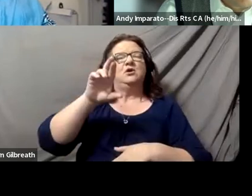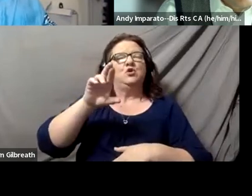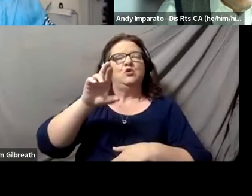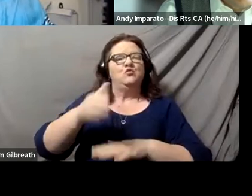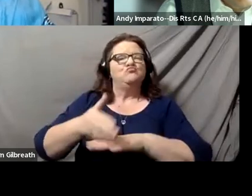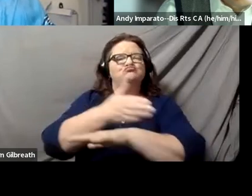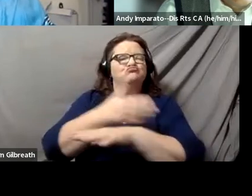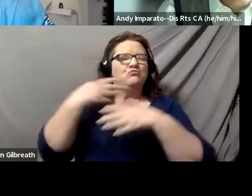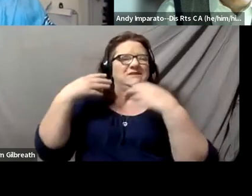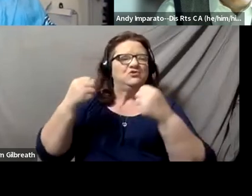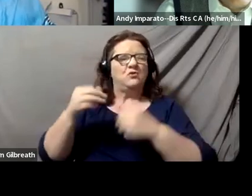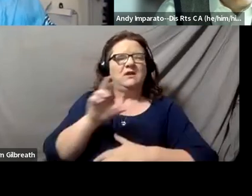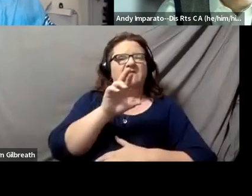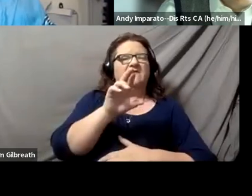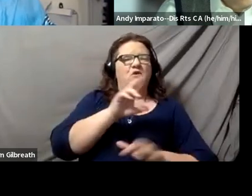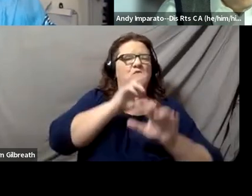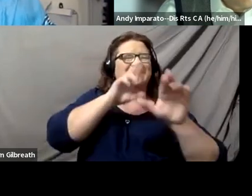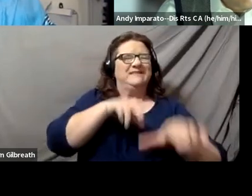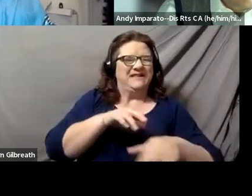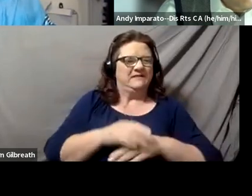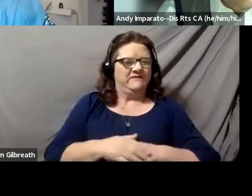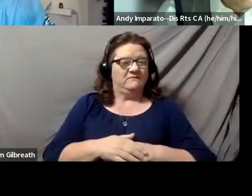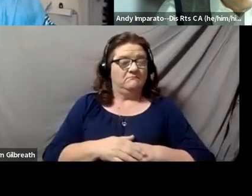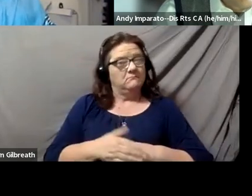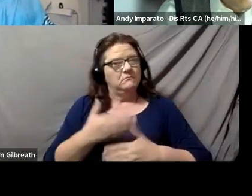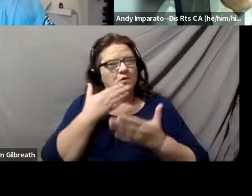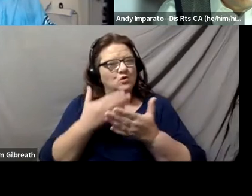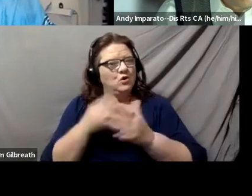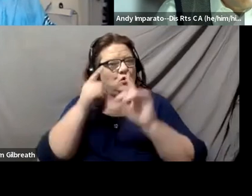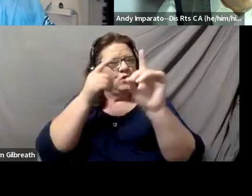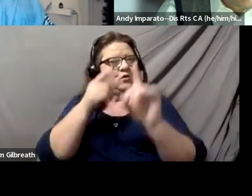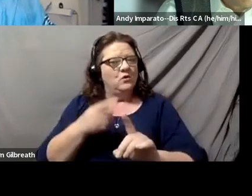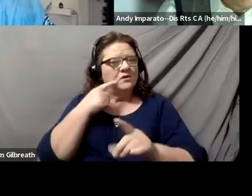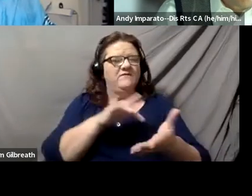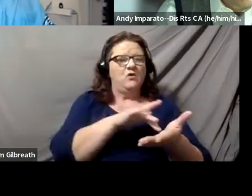And I think that those are great goals for medical providers too.